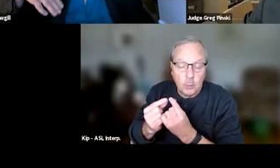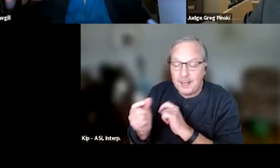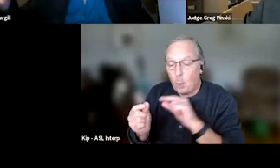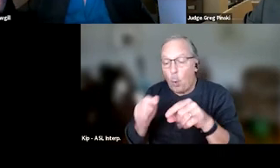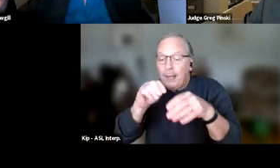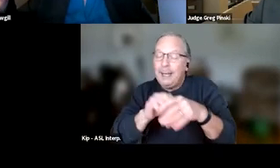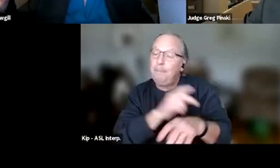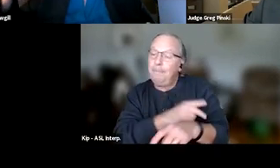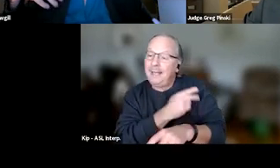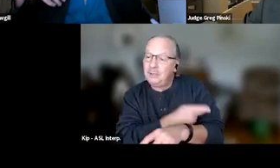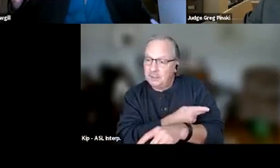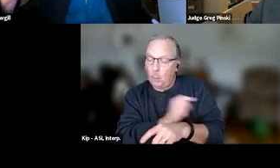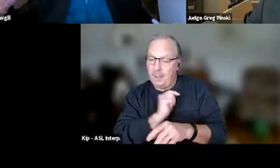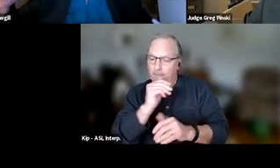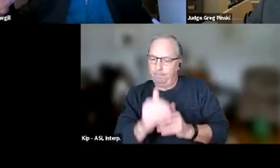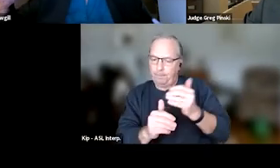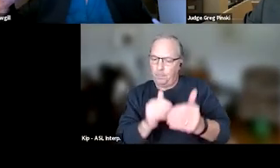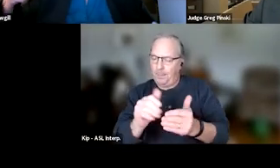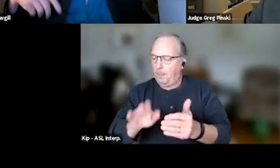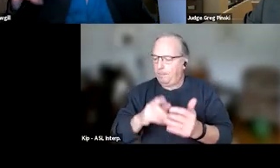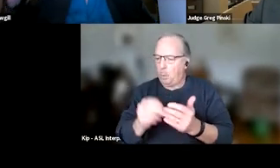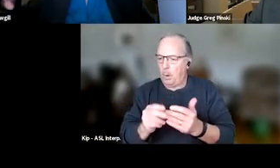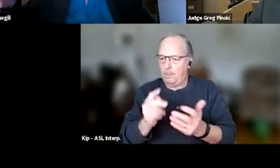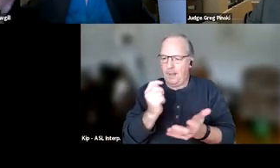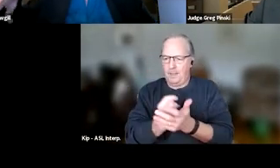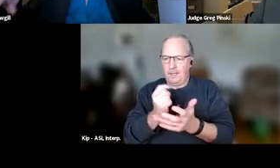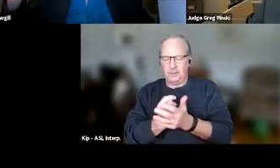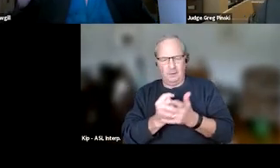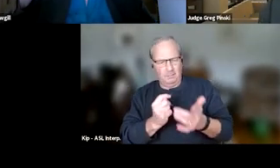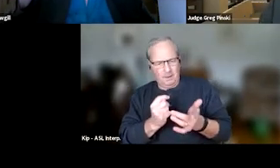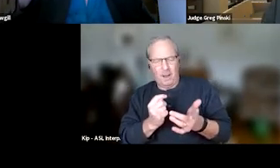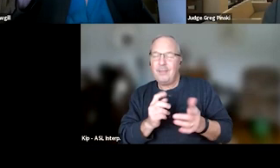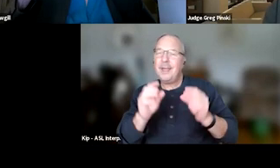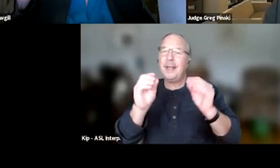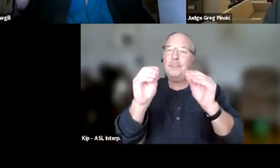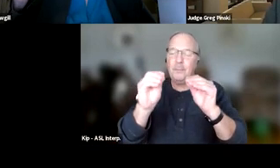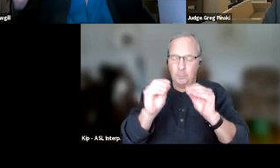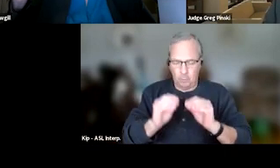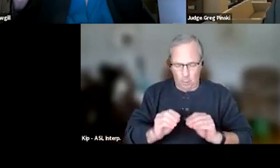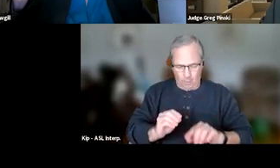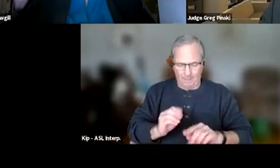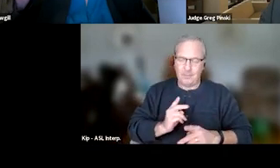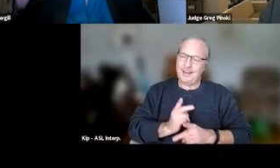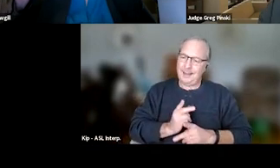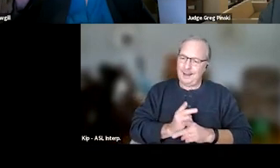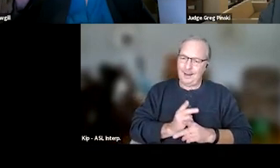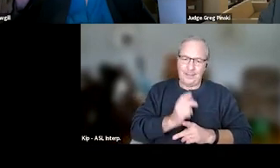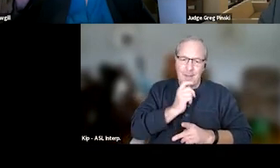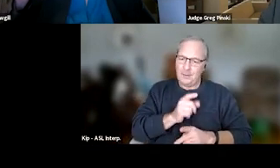or as they progress through their program or the treatment looks settled, and they're like, "Hey, they can move to a lower level of care. They don't need one-on-one anymore."